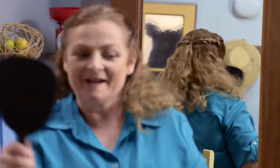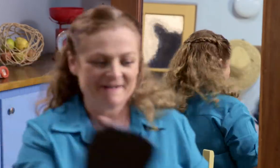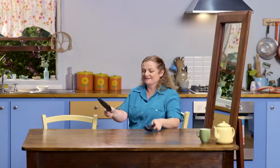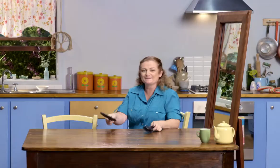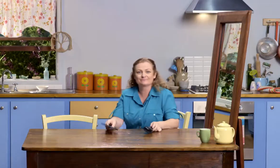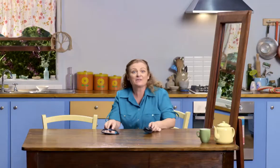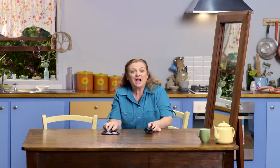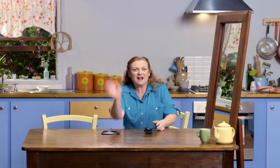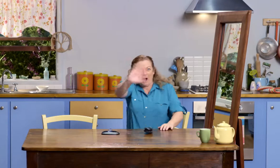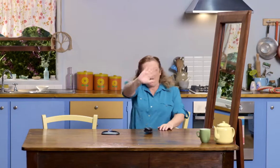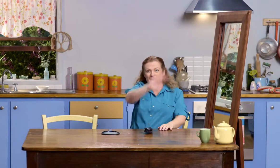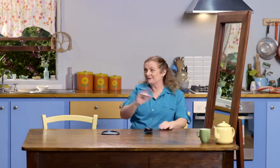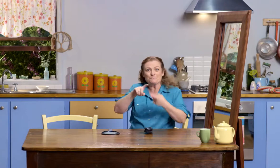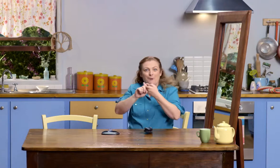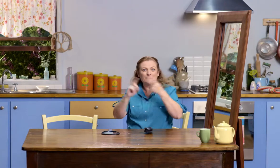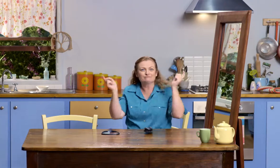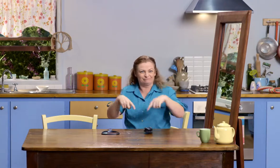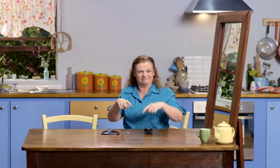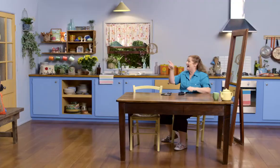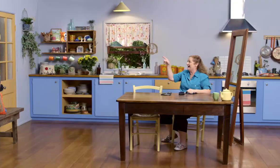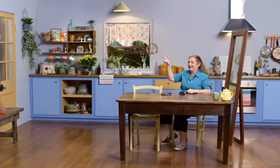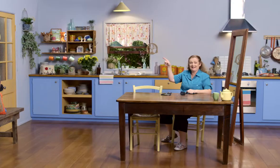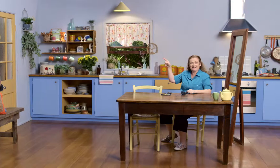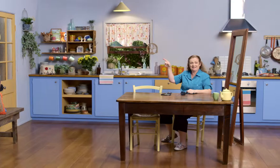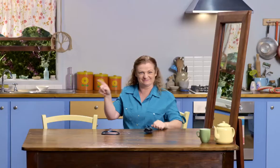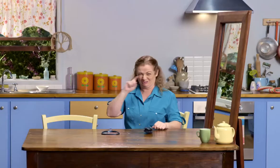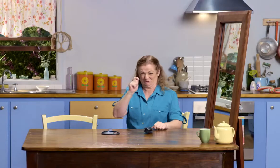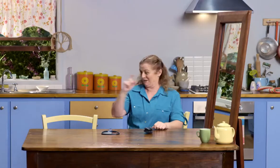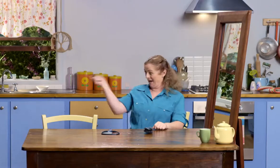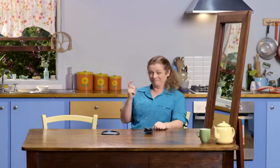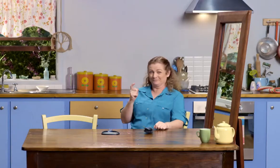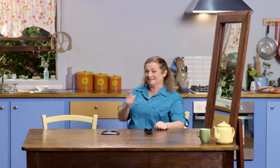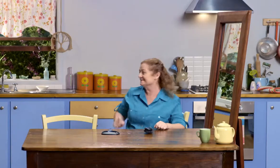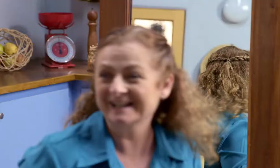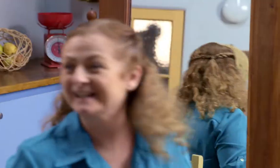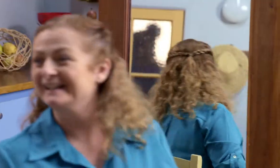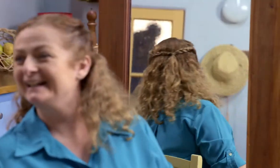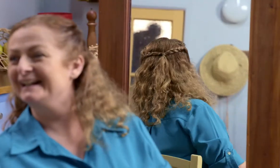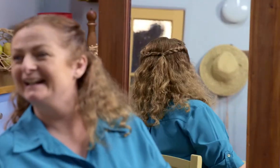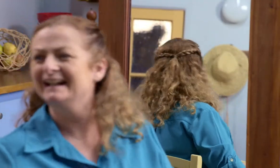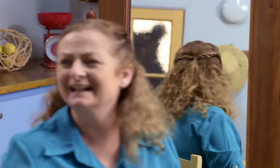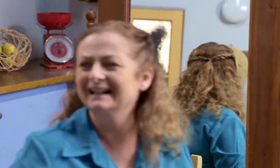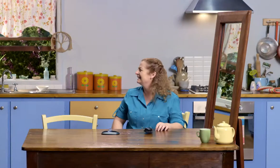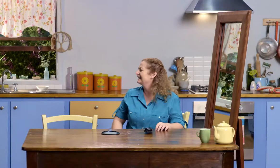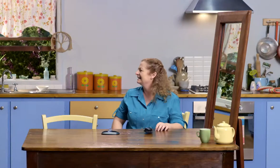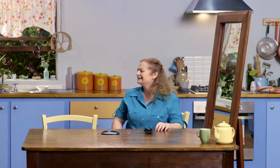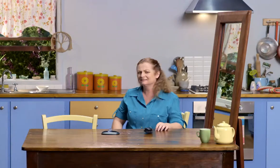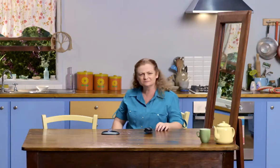Ooh! Oh, hello, everyone. Possum's here. He'll come straight in. Hmm.